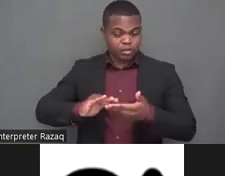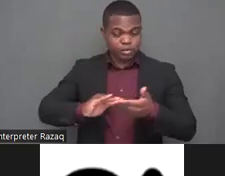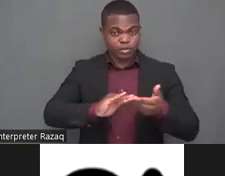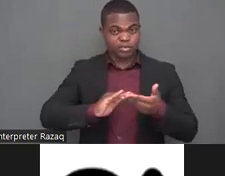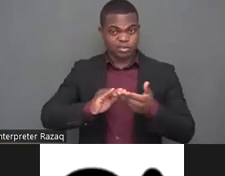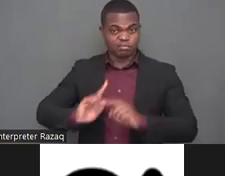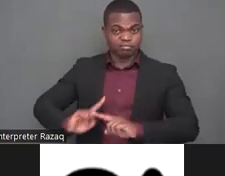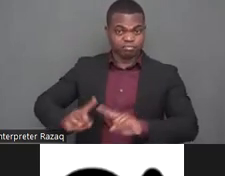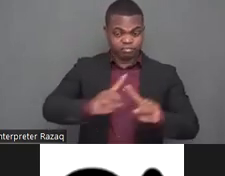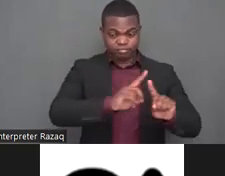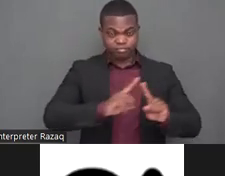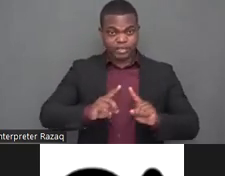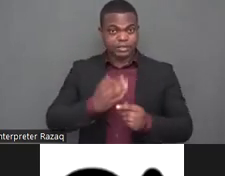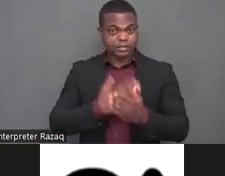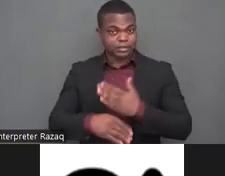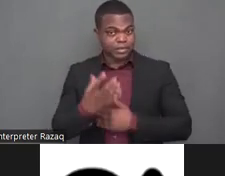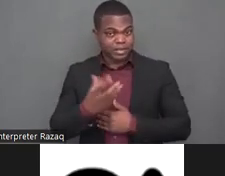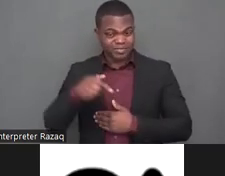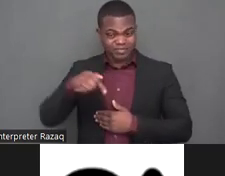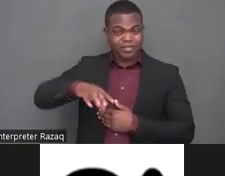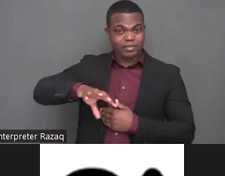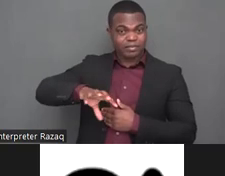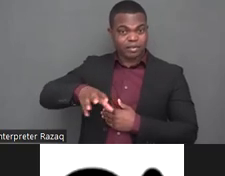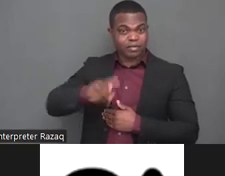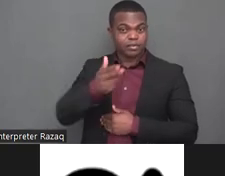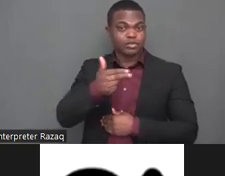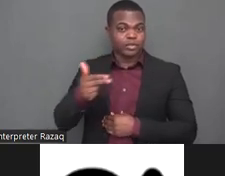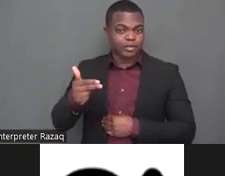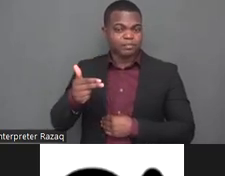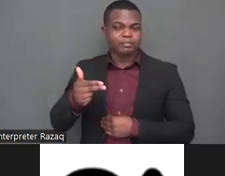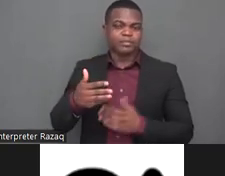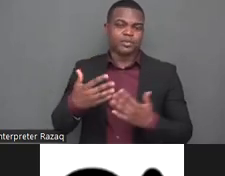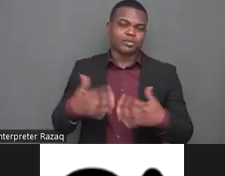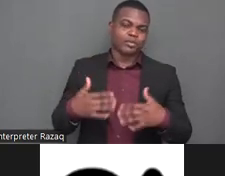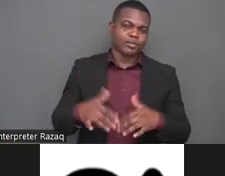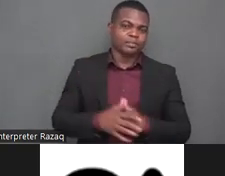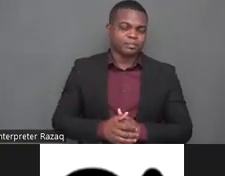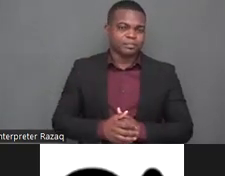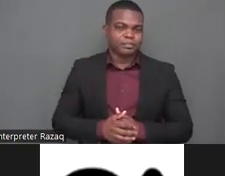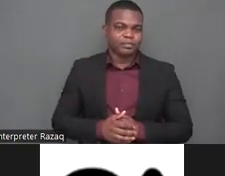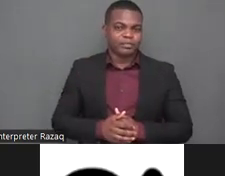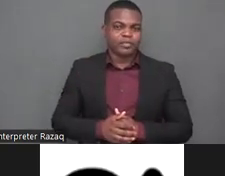for a lot of dpos coming to to talk about women with disabilities yeah so